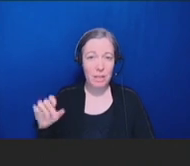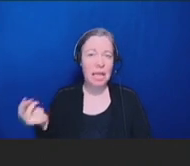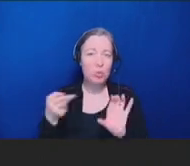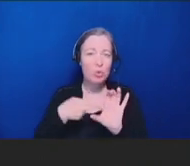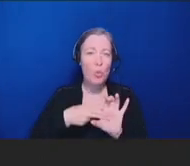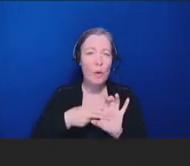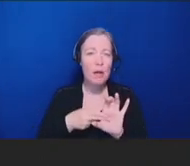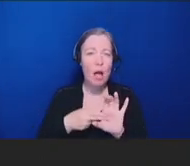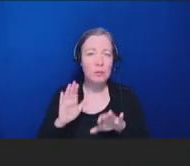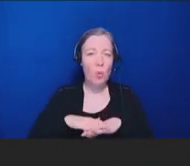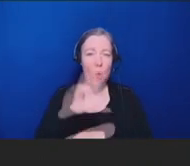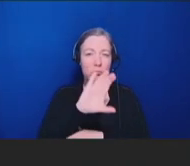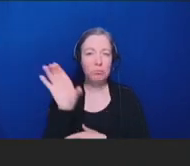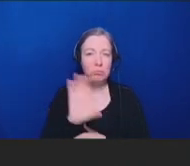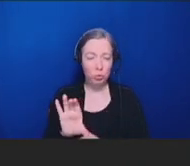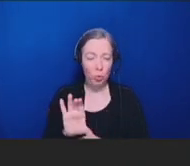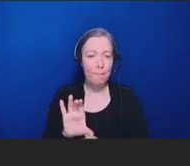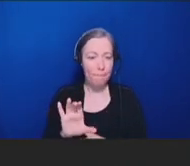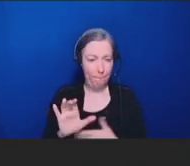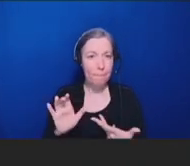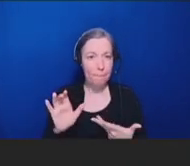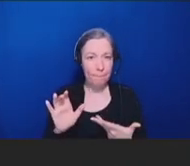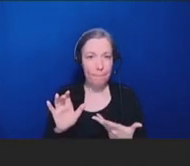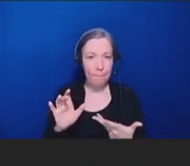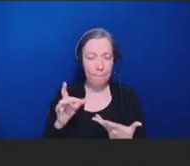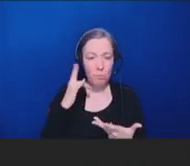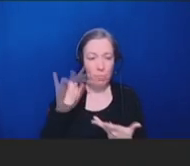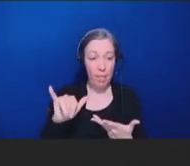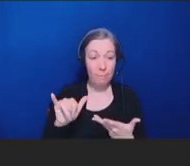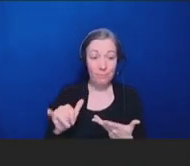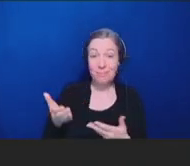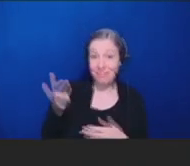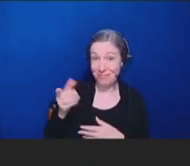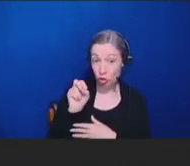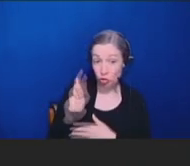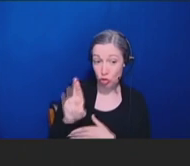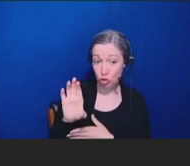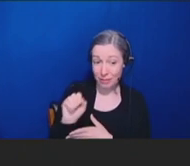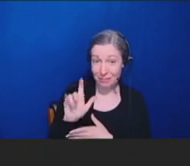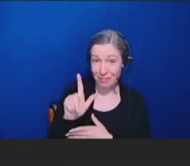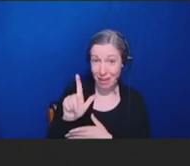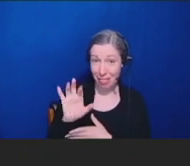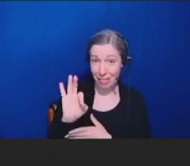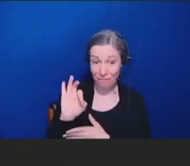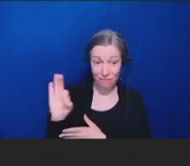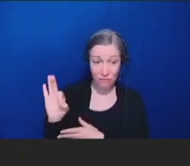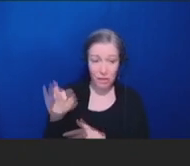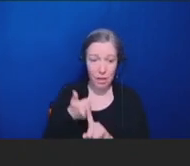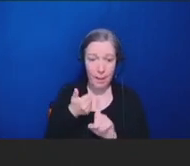Dr. Califf oversees the full breadth of the FDA portfolio and execution of the Federal